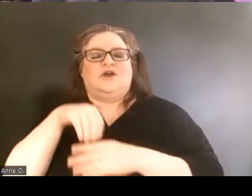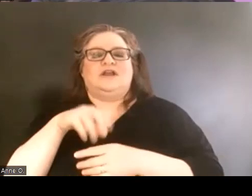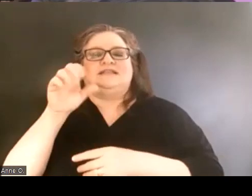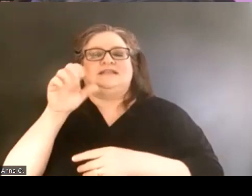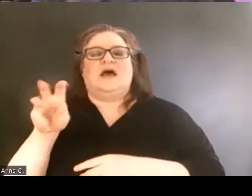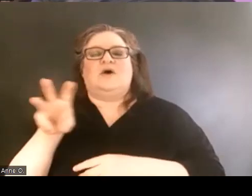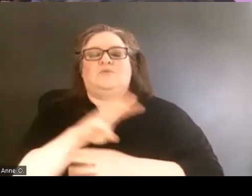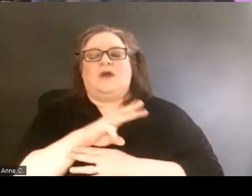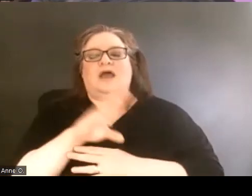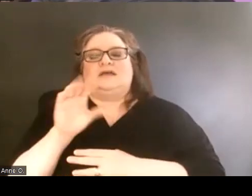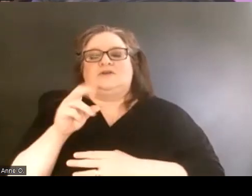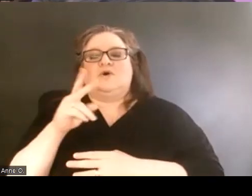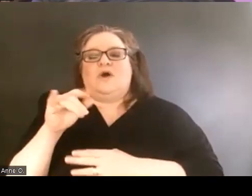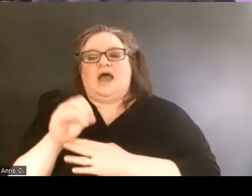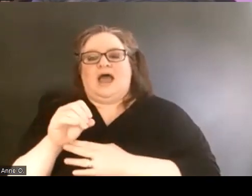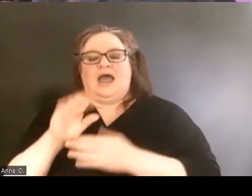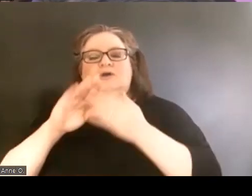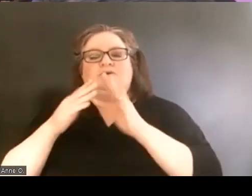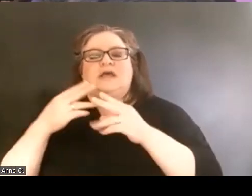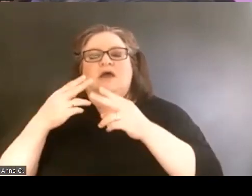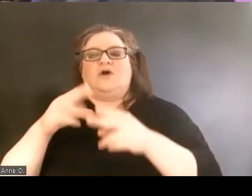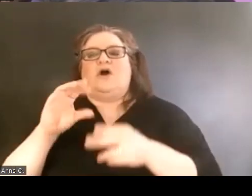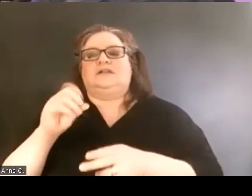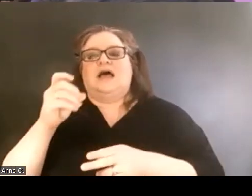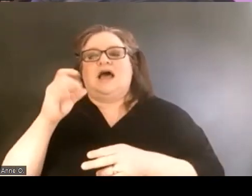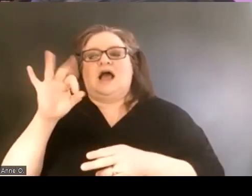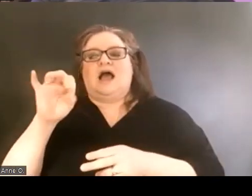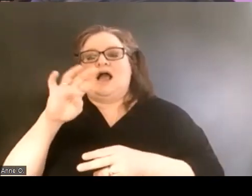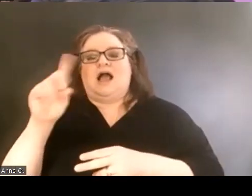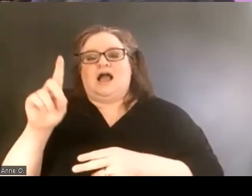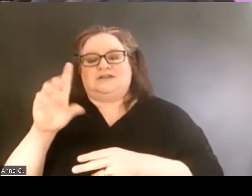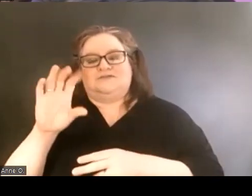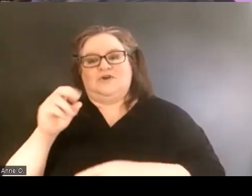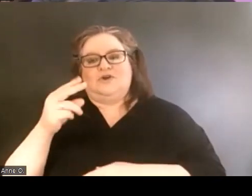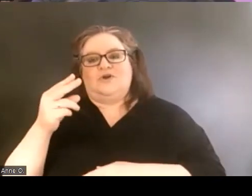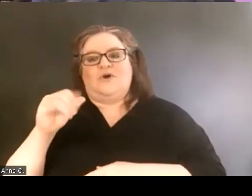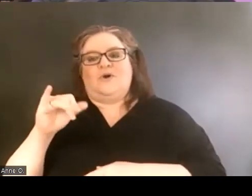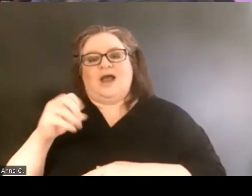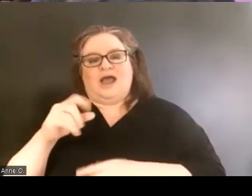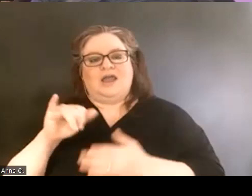in a town called Oxford, Ohio, which Dan will talk a little bit more about.